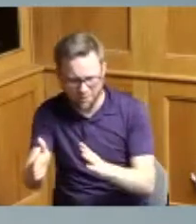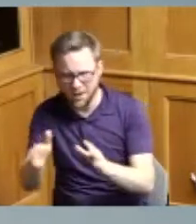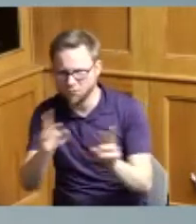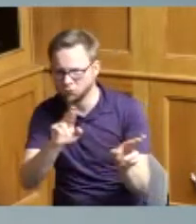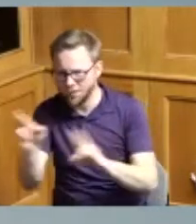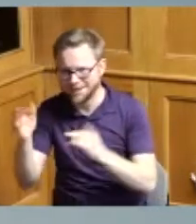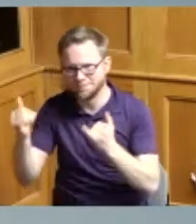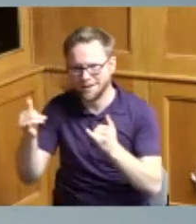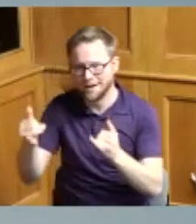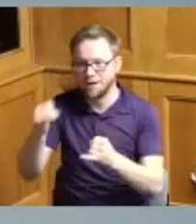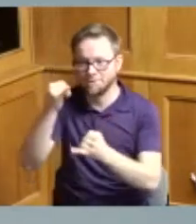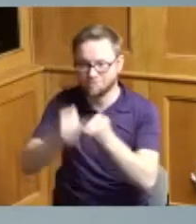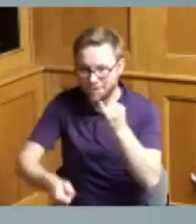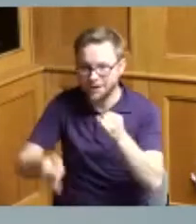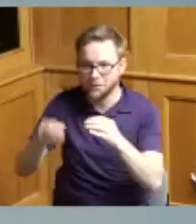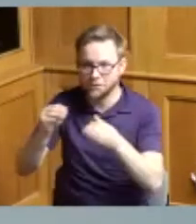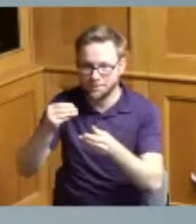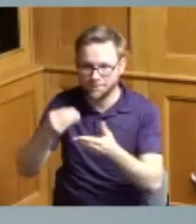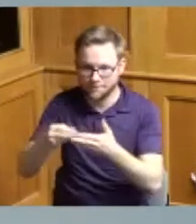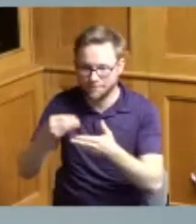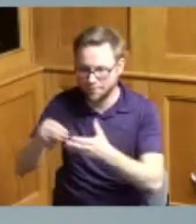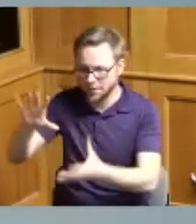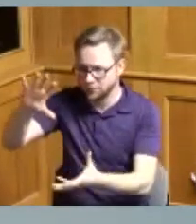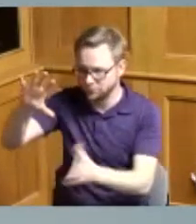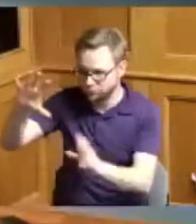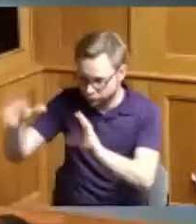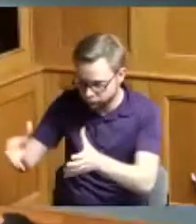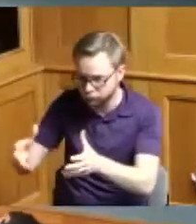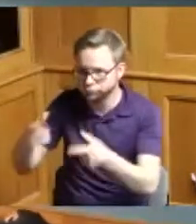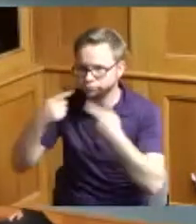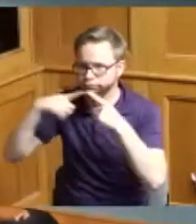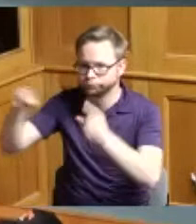dollars for that the administration recommends approval thank you any further discussion